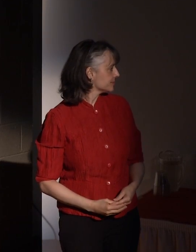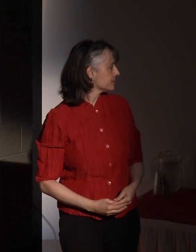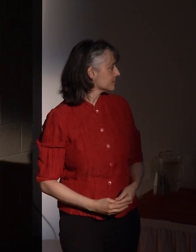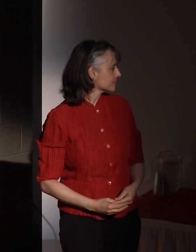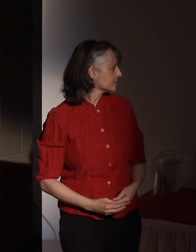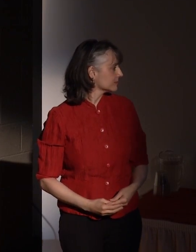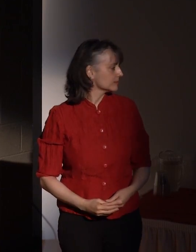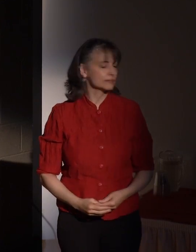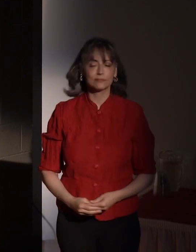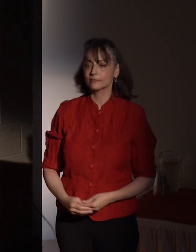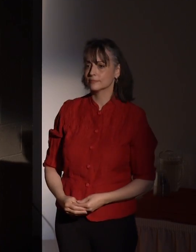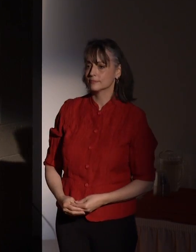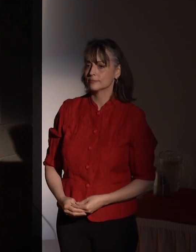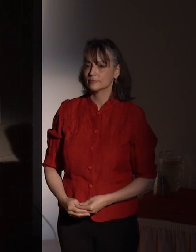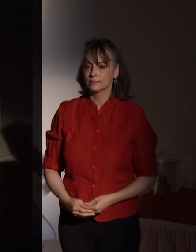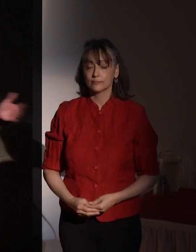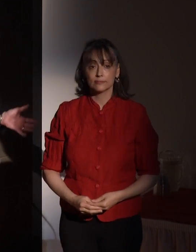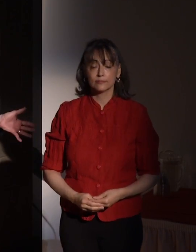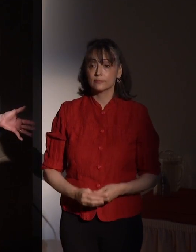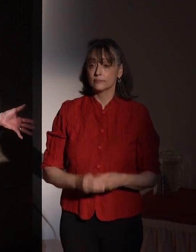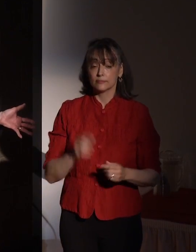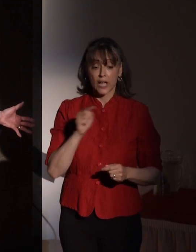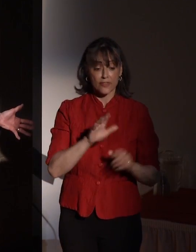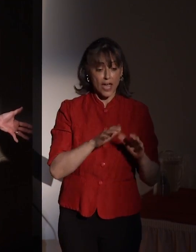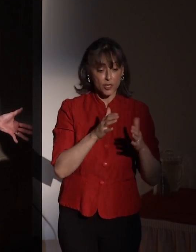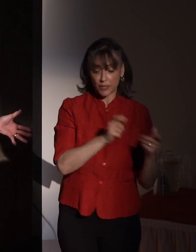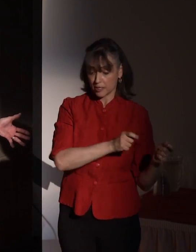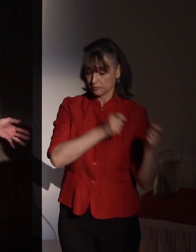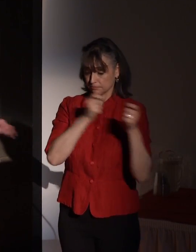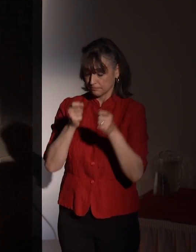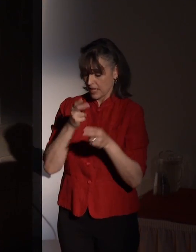And committee handed the nominations to the Selection